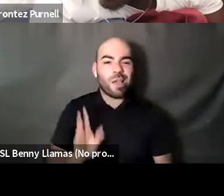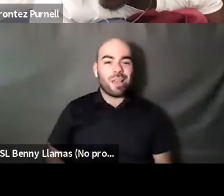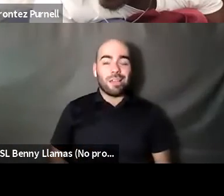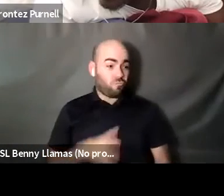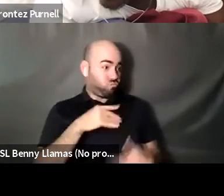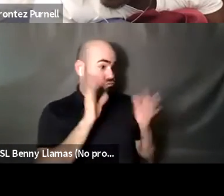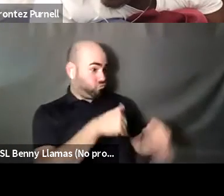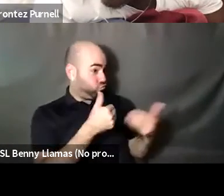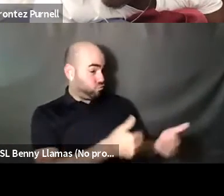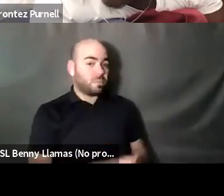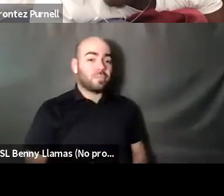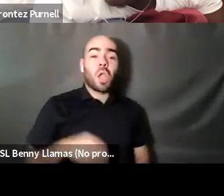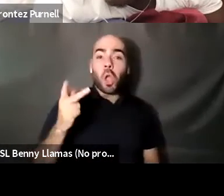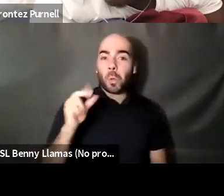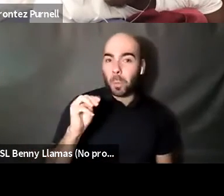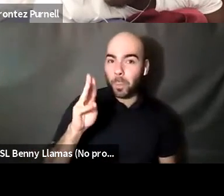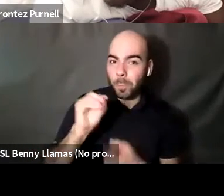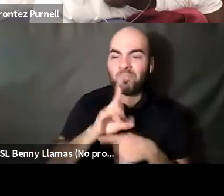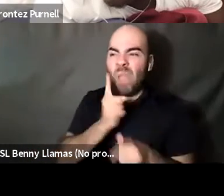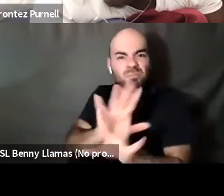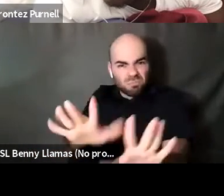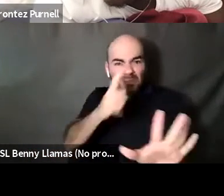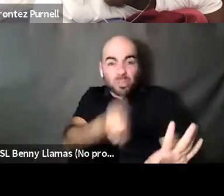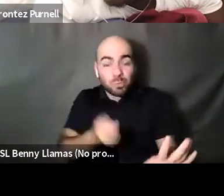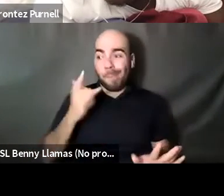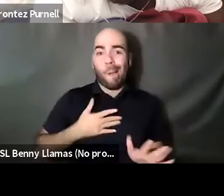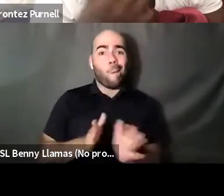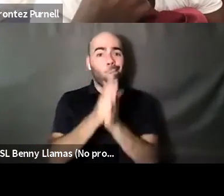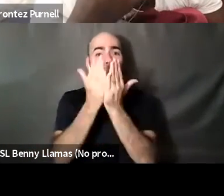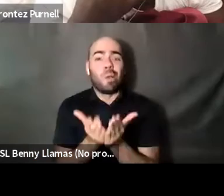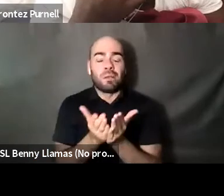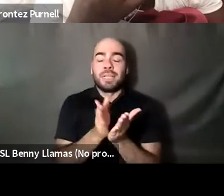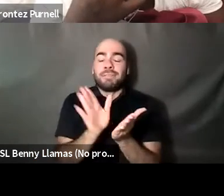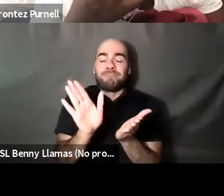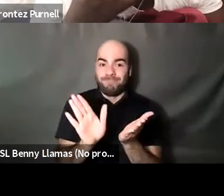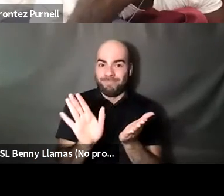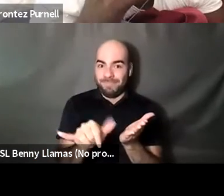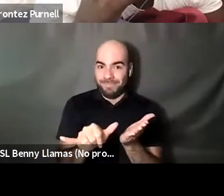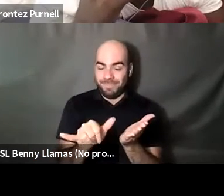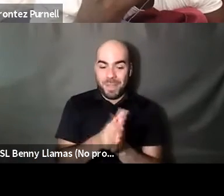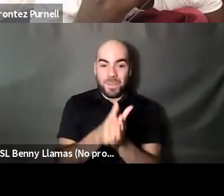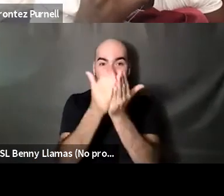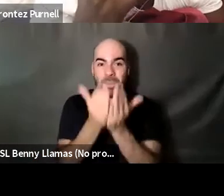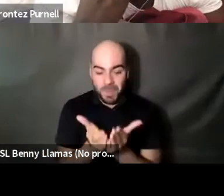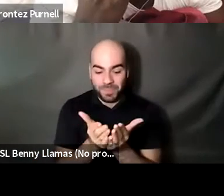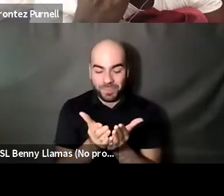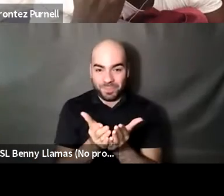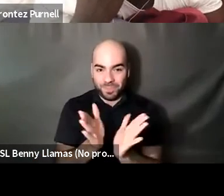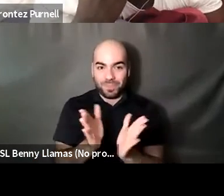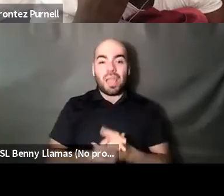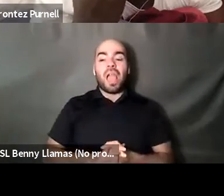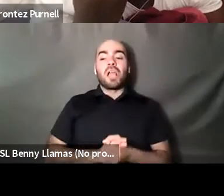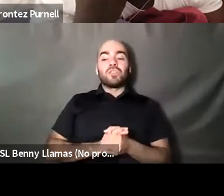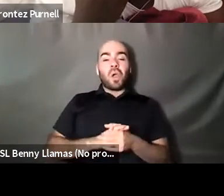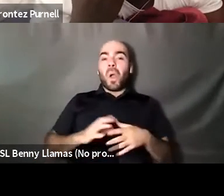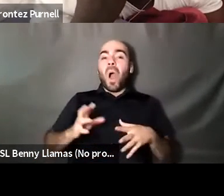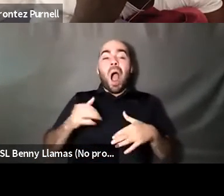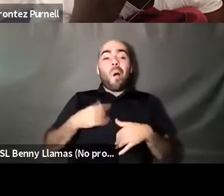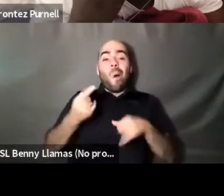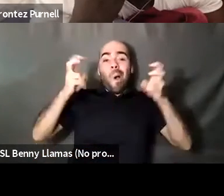Kokumo: Don't. It's interesting because so in my book and my book retirement lives. I do like a thing called glasses bit ly, which is like